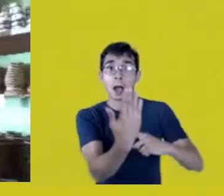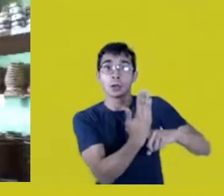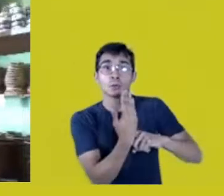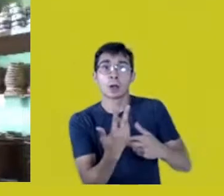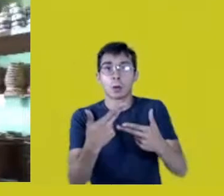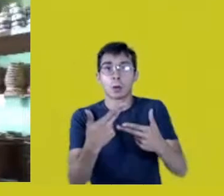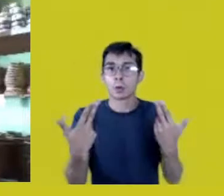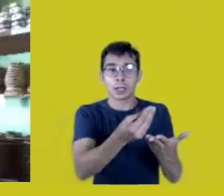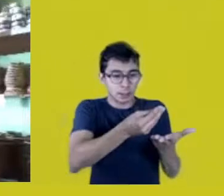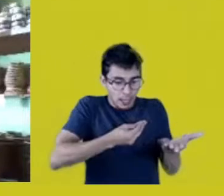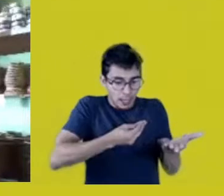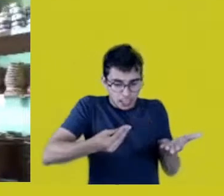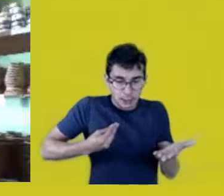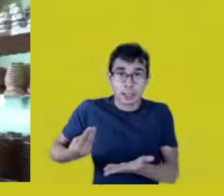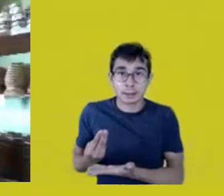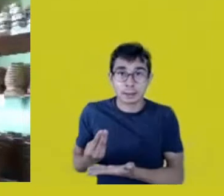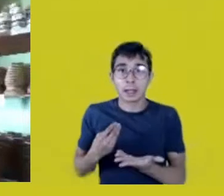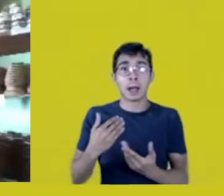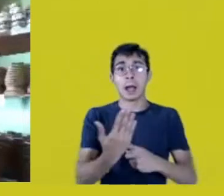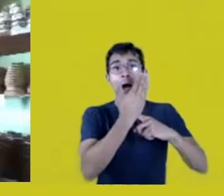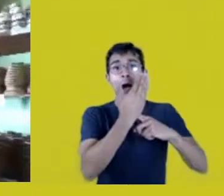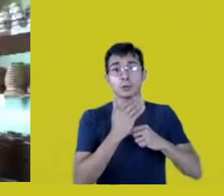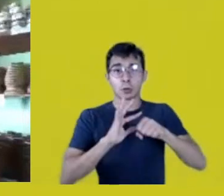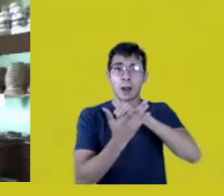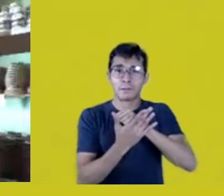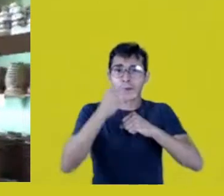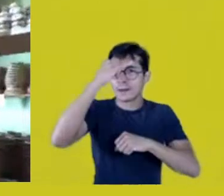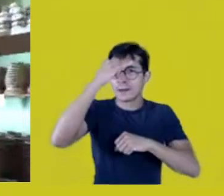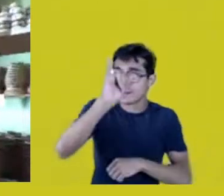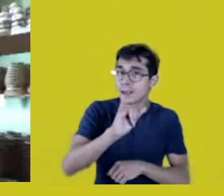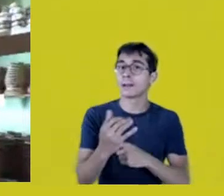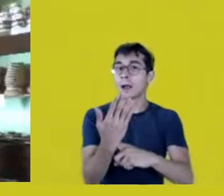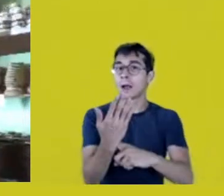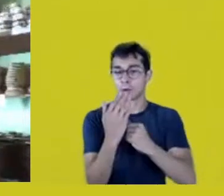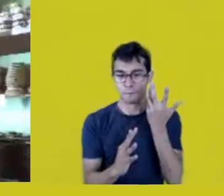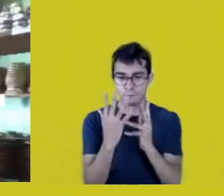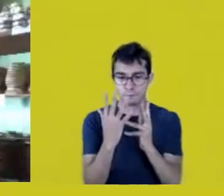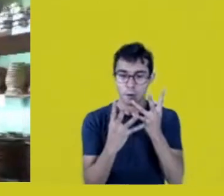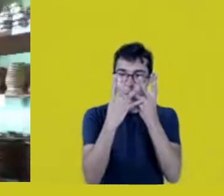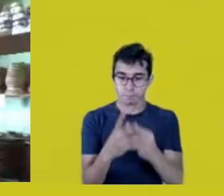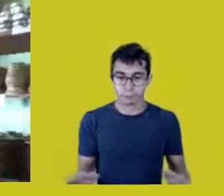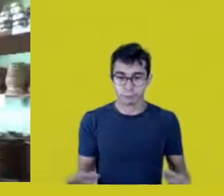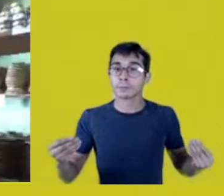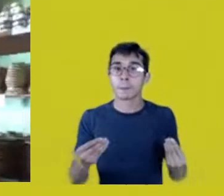fight the fires with our cousins in the Pantanal, in Xingu.